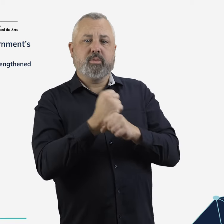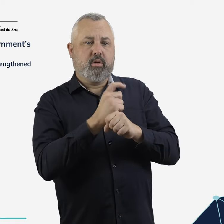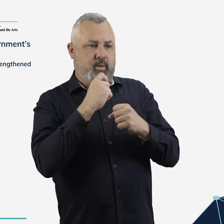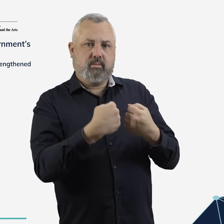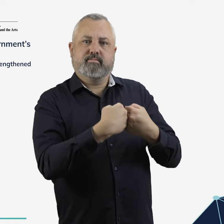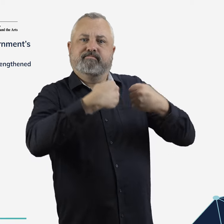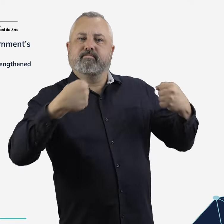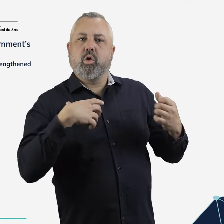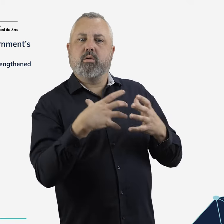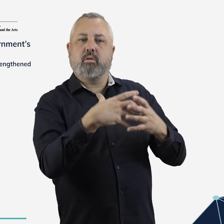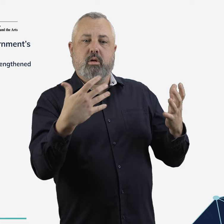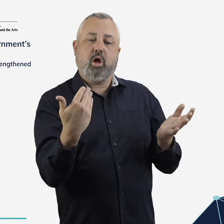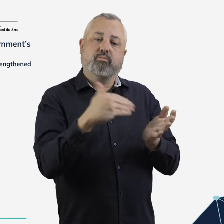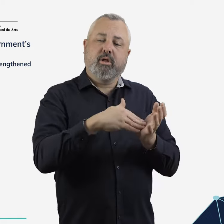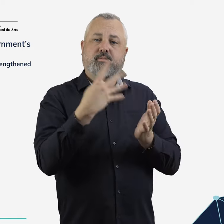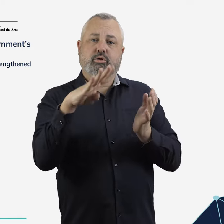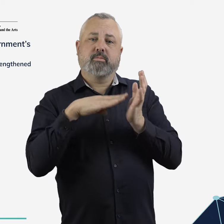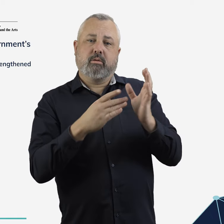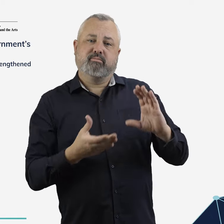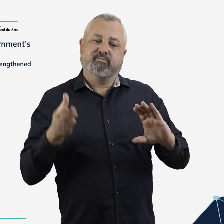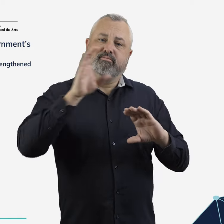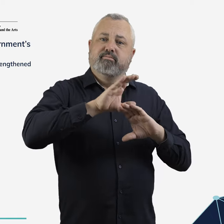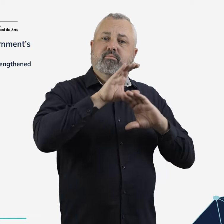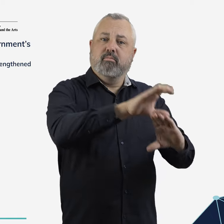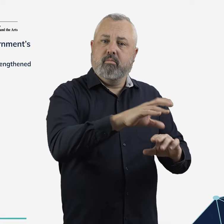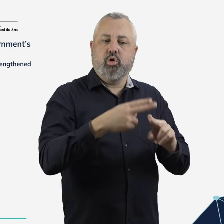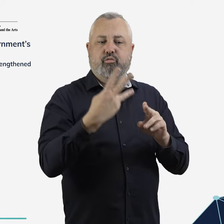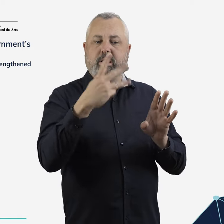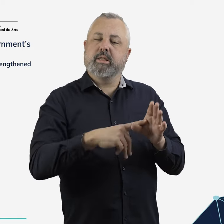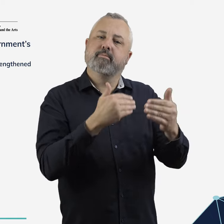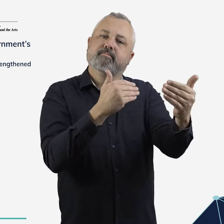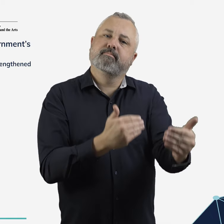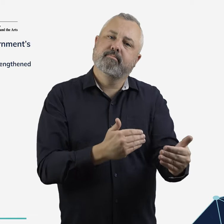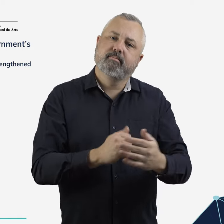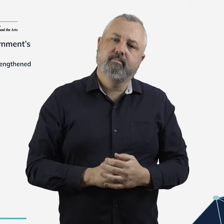Government will also provide $40 million over 3 years to extend the Regional Airports Program.